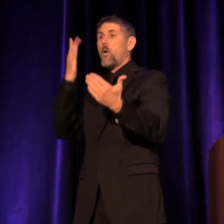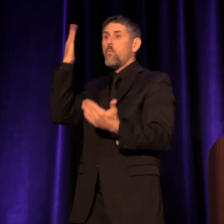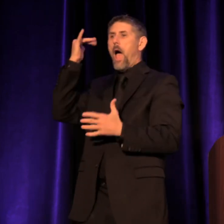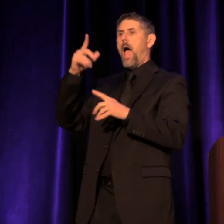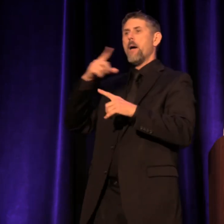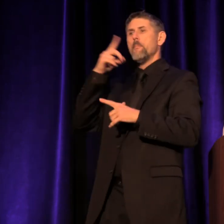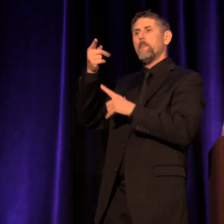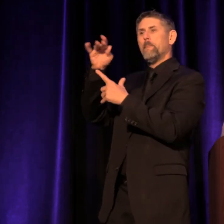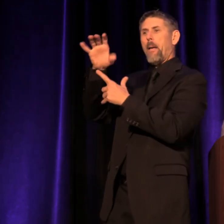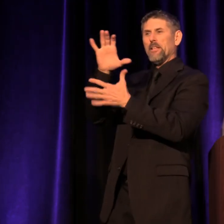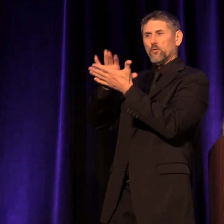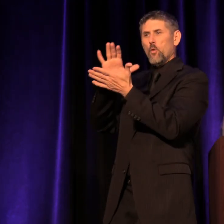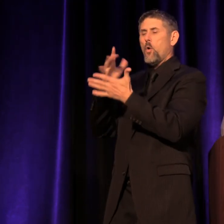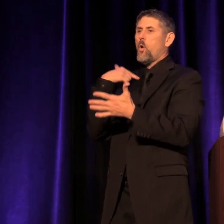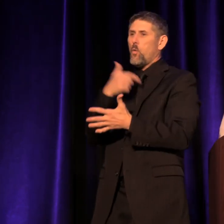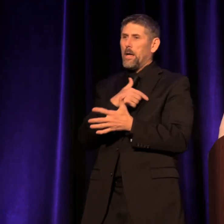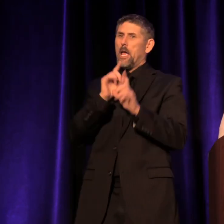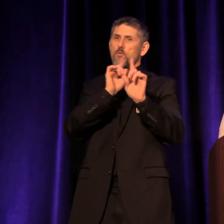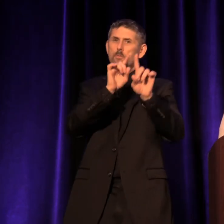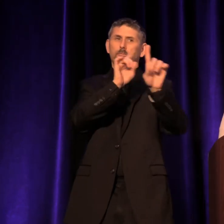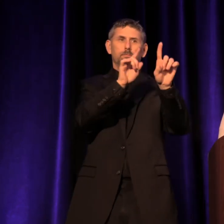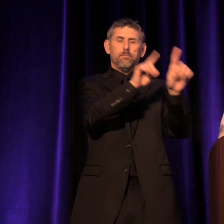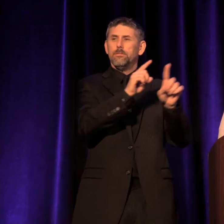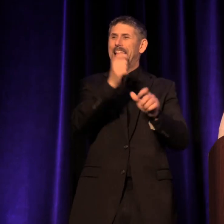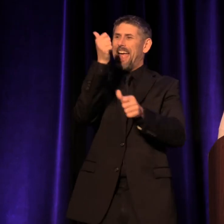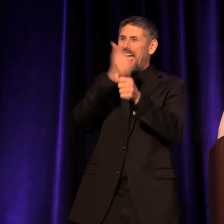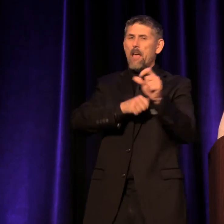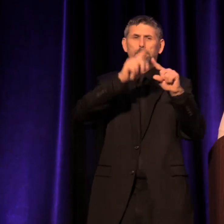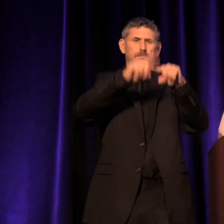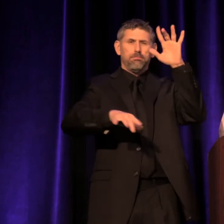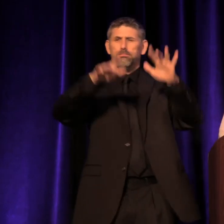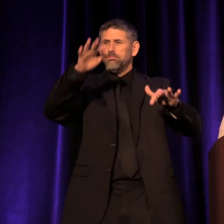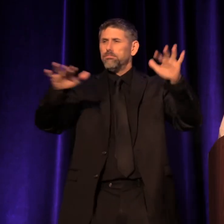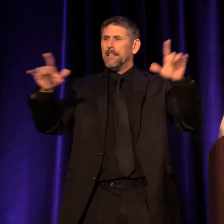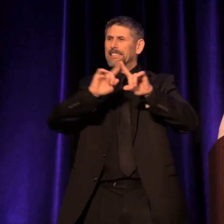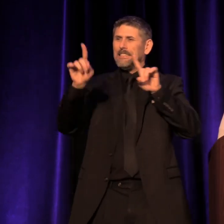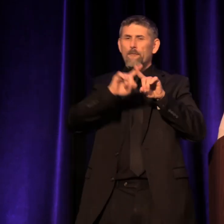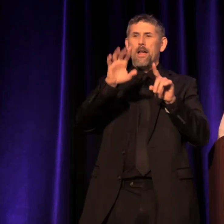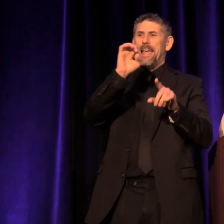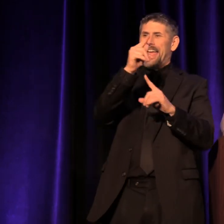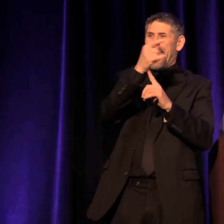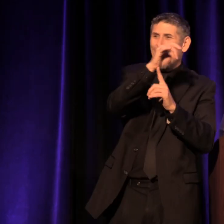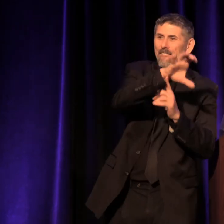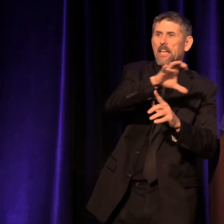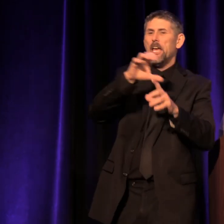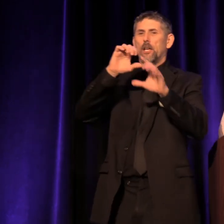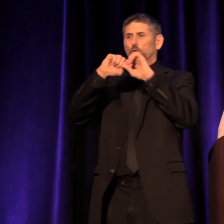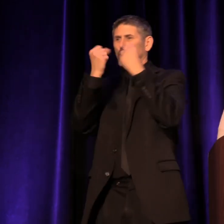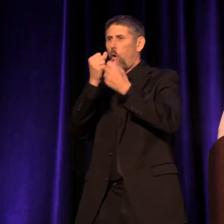that we played every cultural, ethnic, and socio-economic portion of our society.